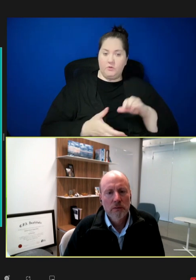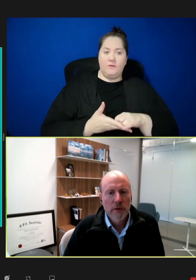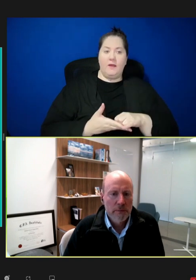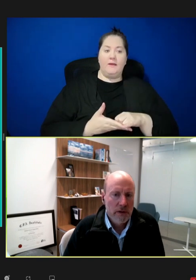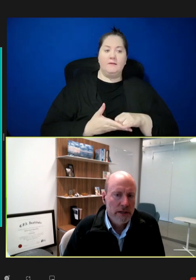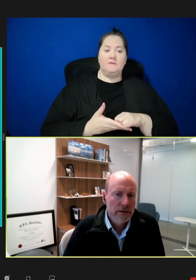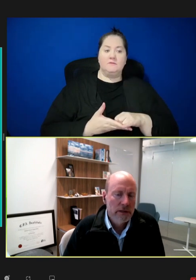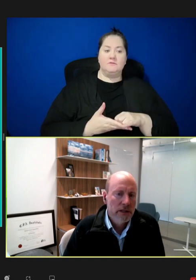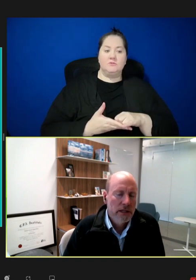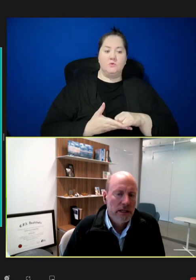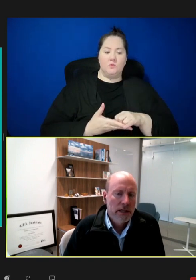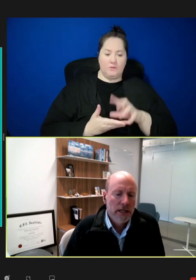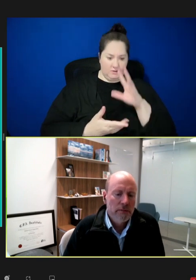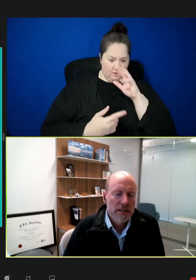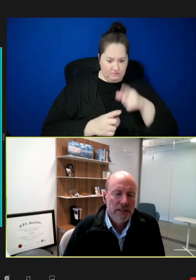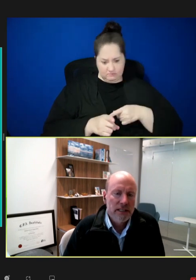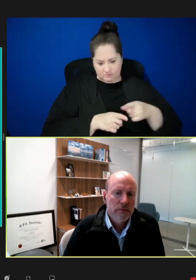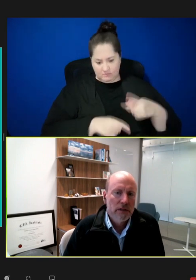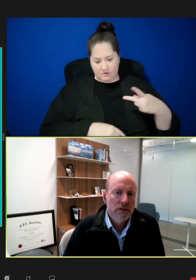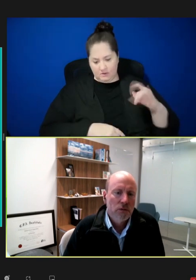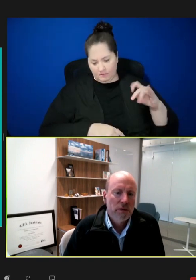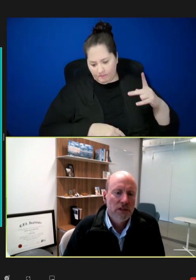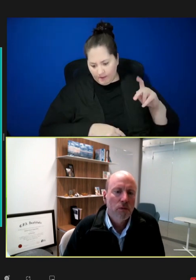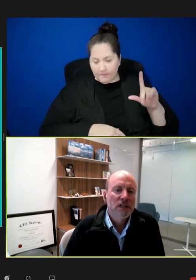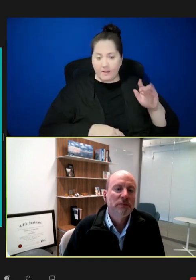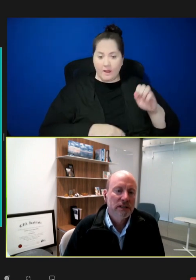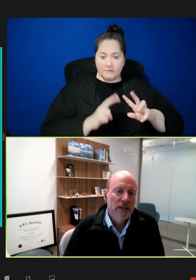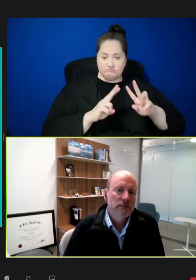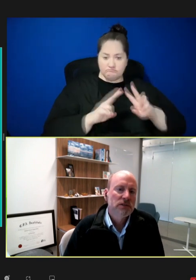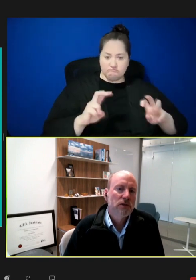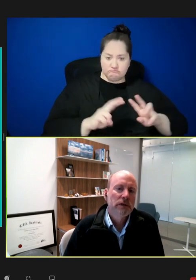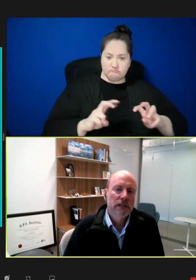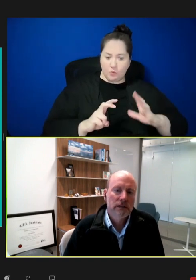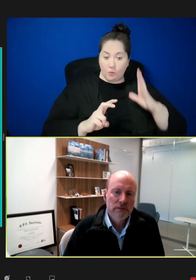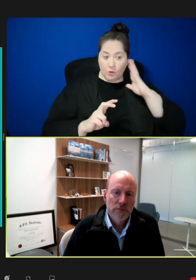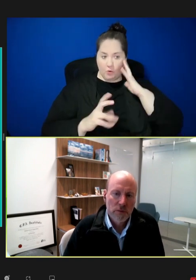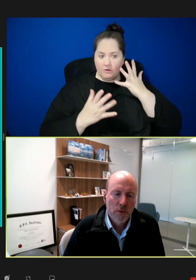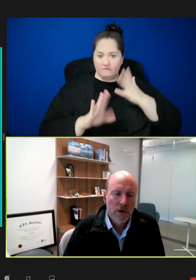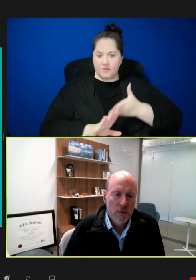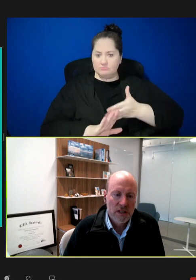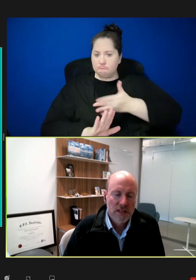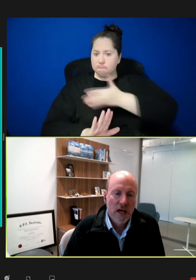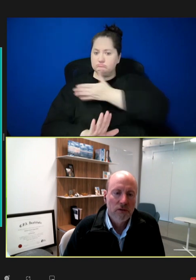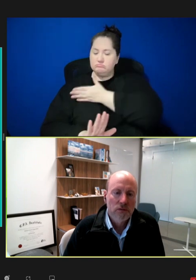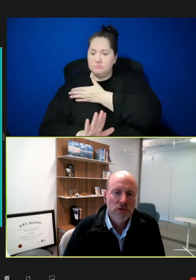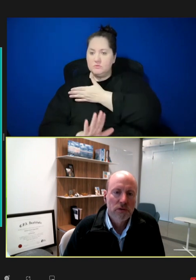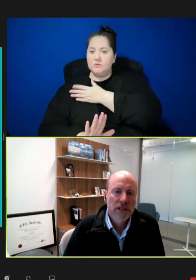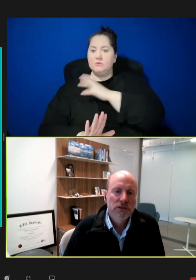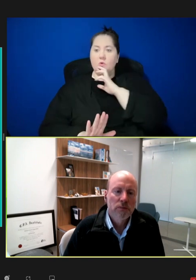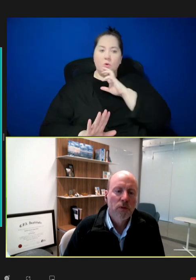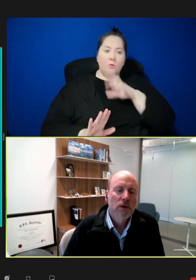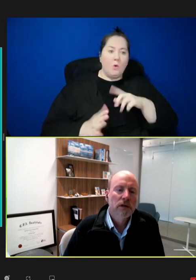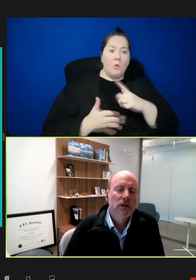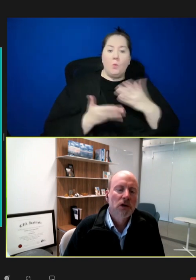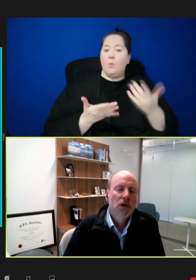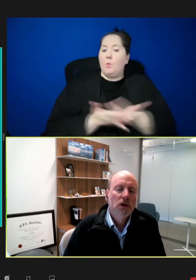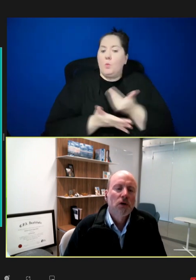a pipeline assessment, we know what's been done so we can report on what's novel. So, in this report,